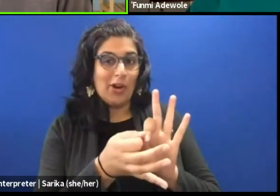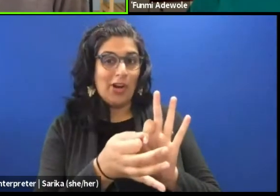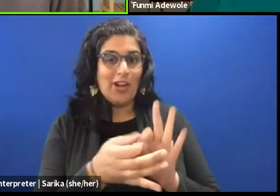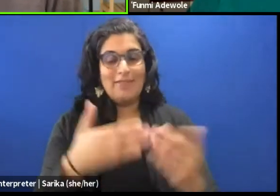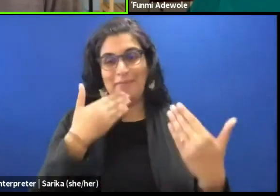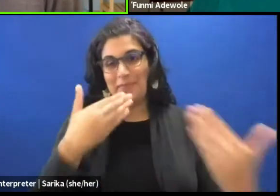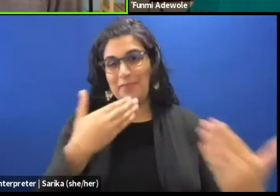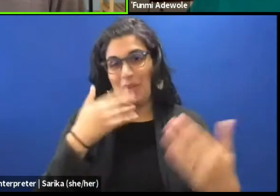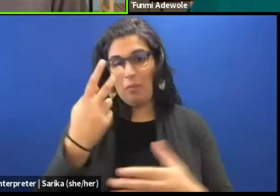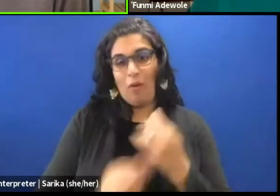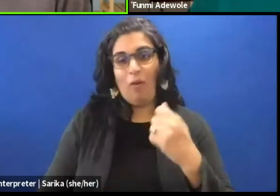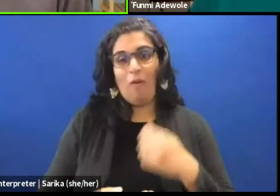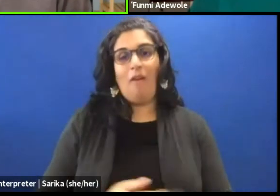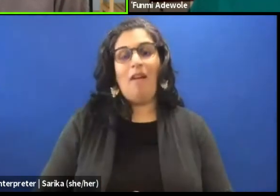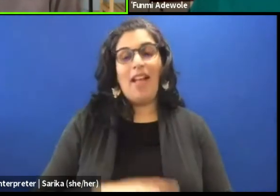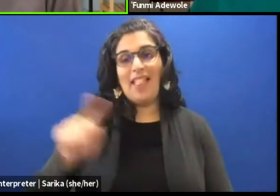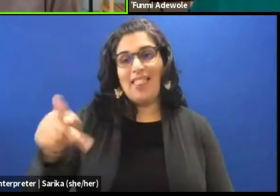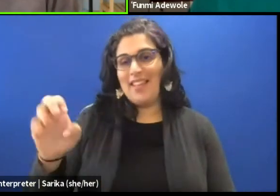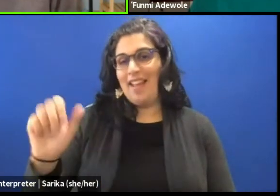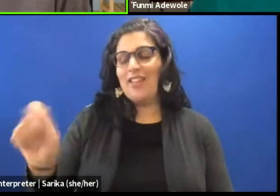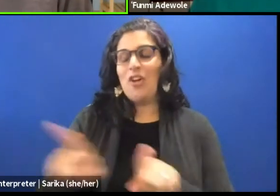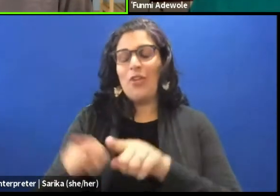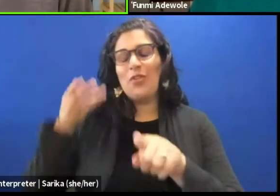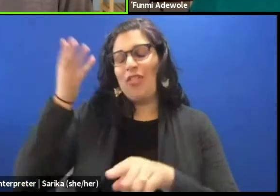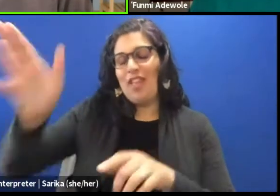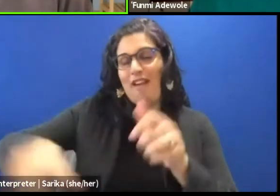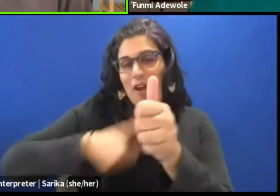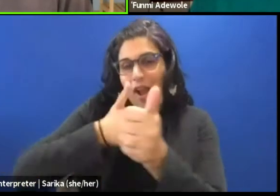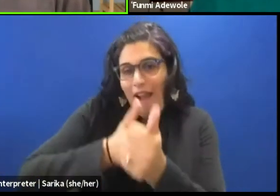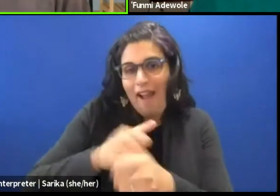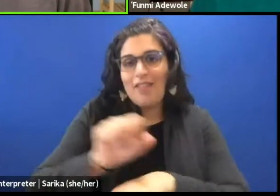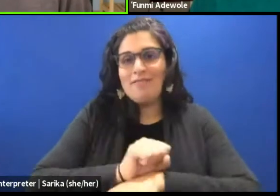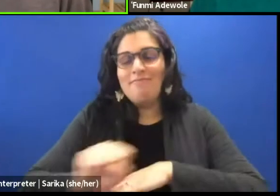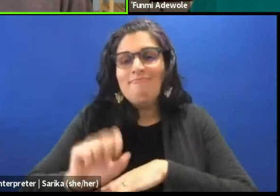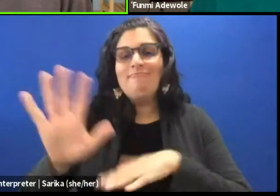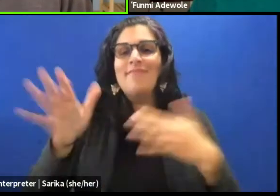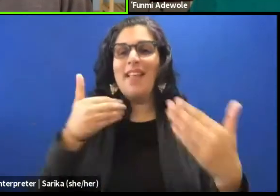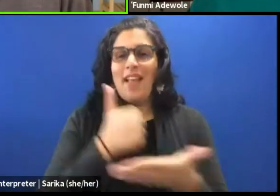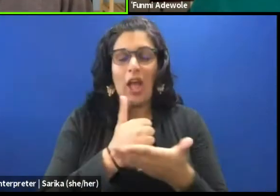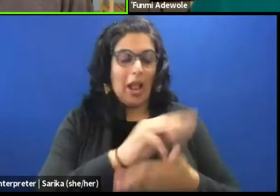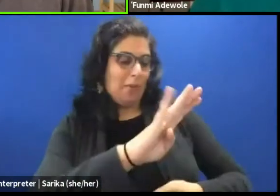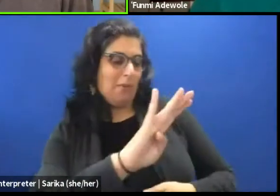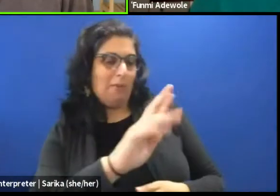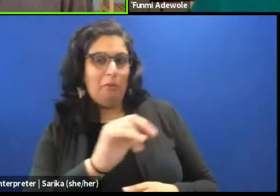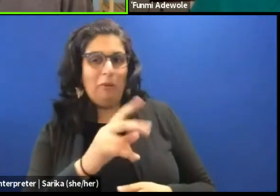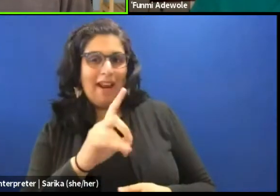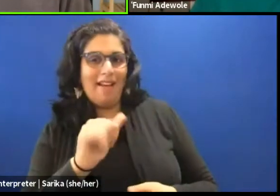and of course Tea is there helping us, and Brandon they are also behind the screen helping us to trouble shoot if there is anything.